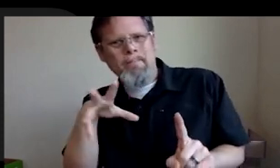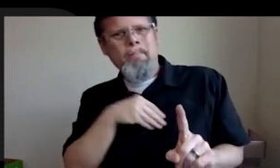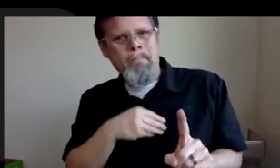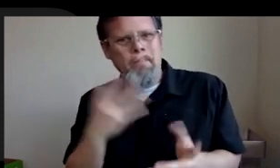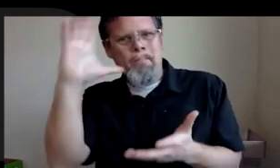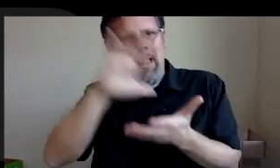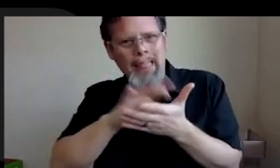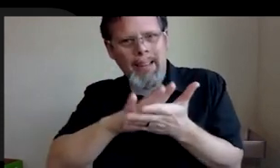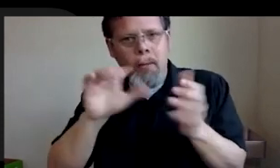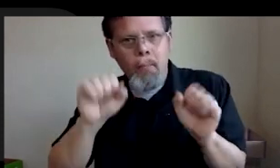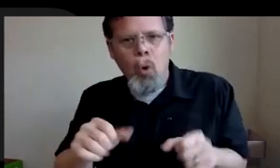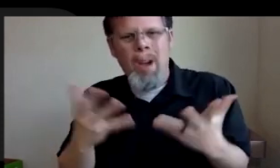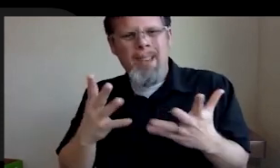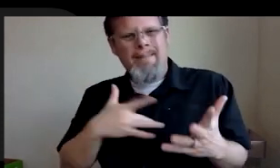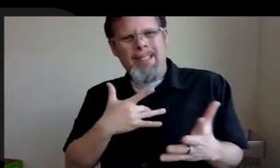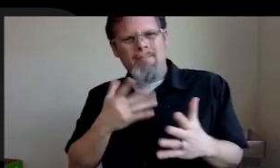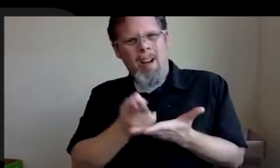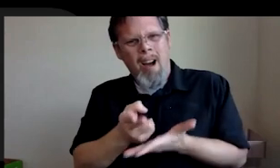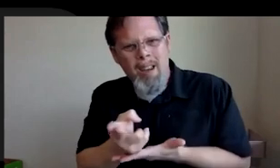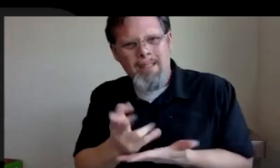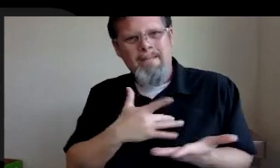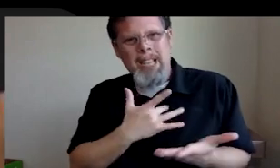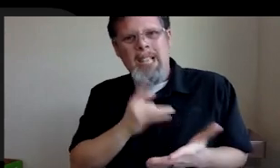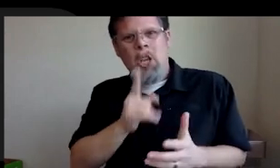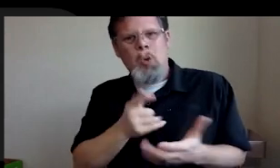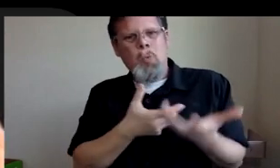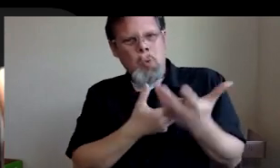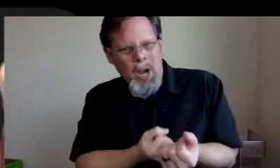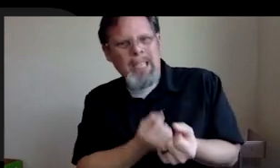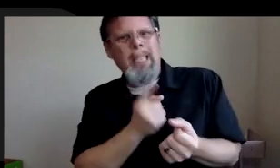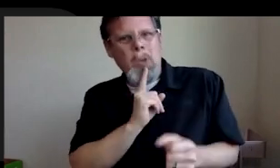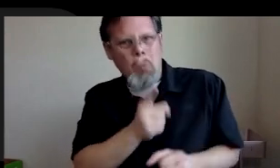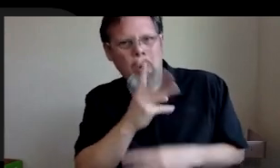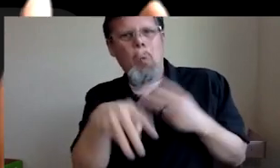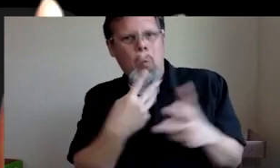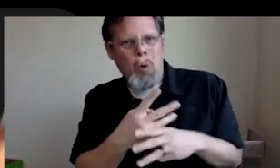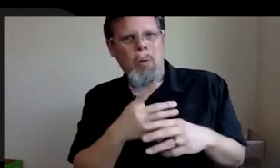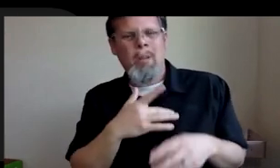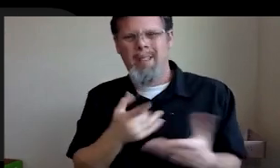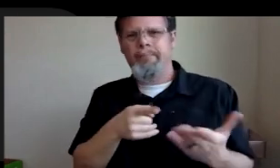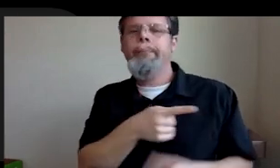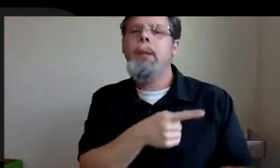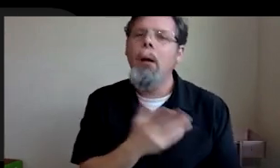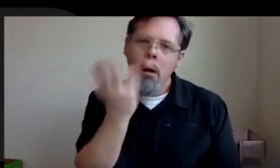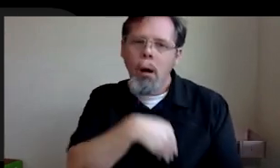makes it feel honest, what makes it feel like you trust that this is real, that you don't like what? There's an invisible wall here. There was no